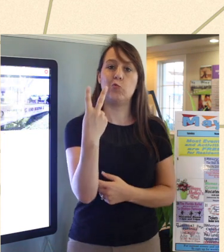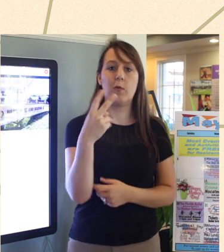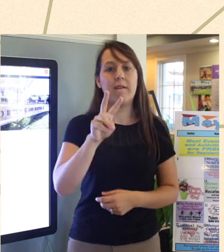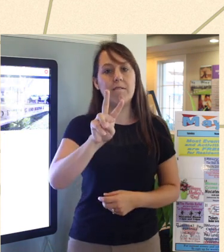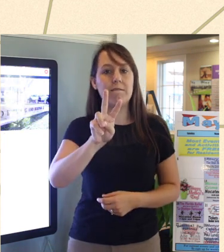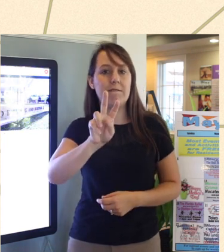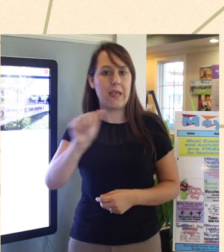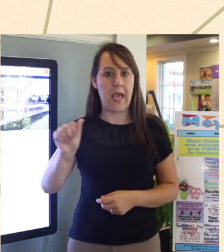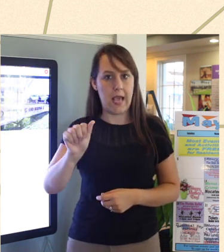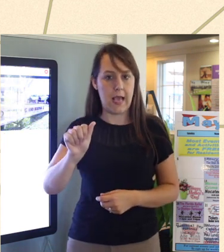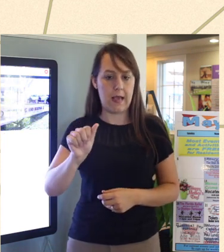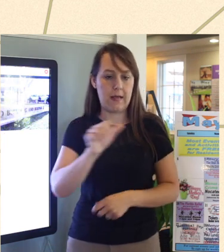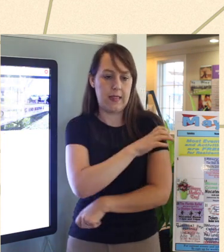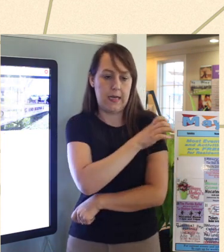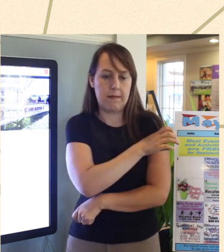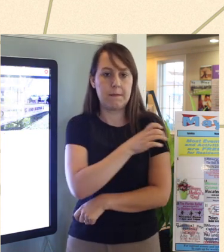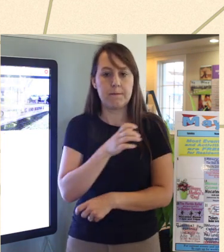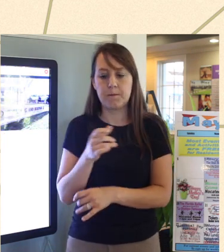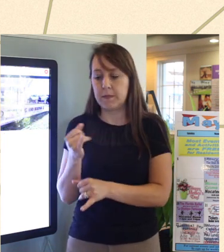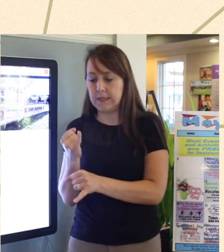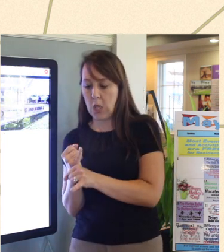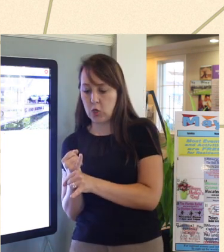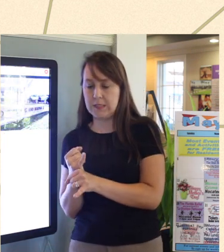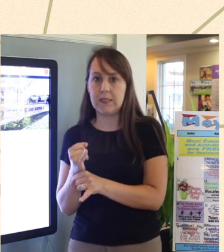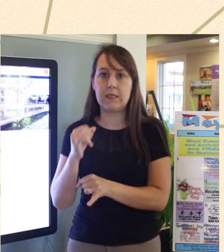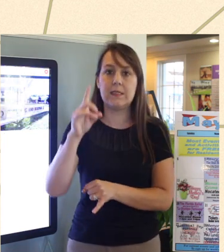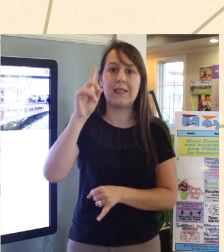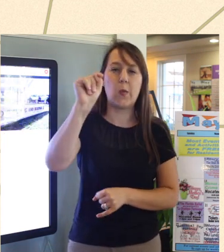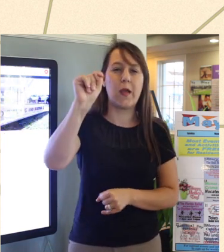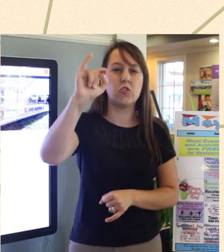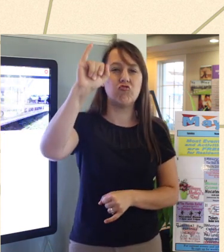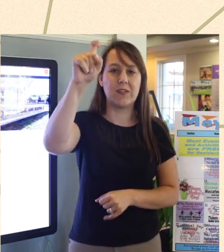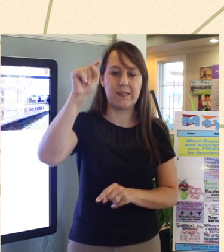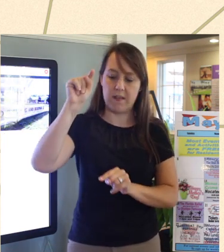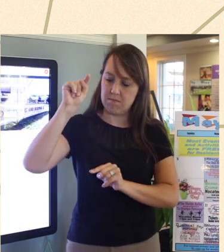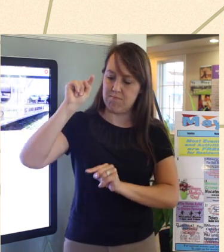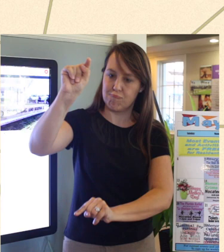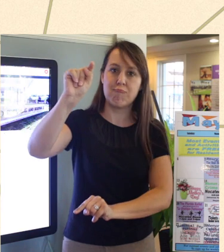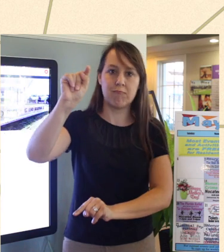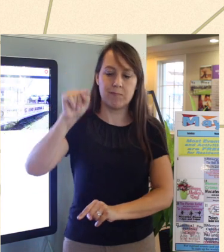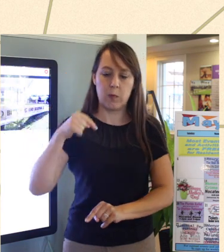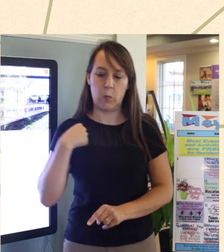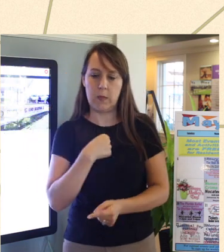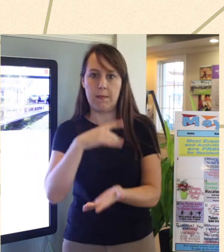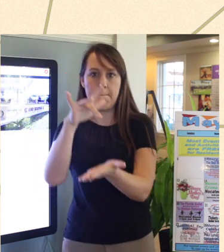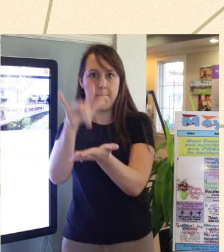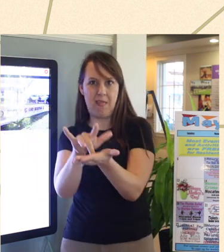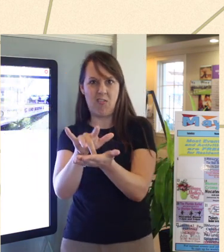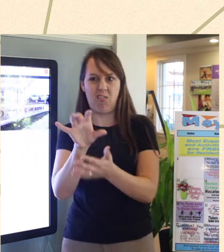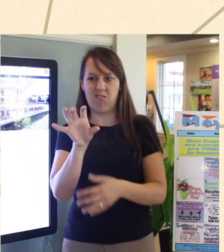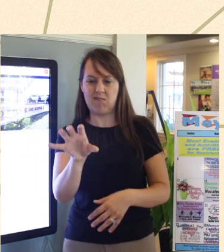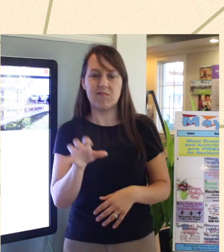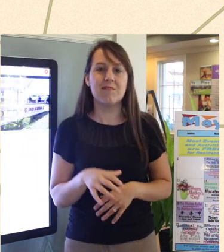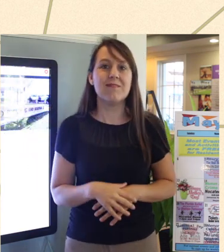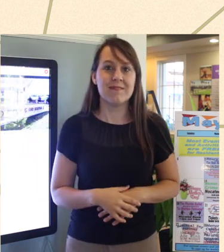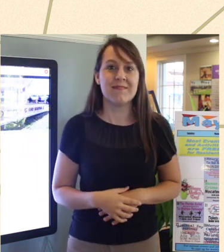one in St. Augustine and one in downtown Jacksonville